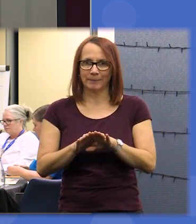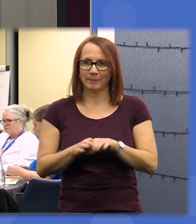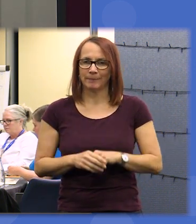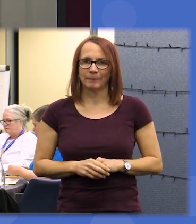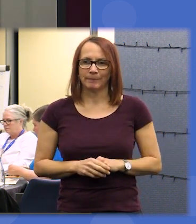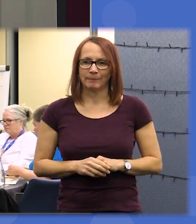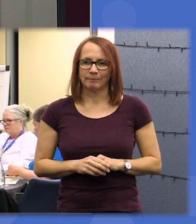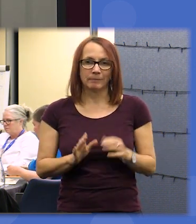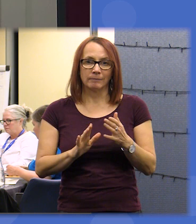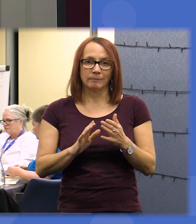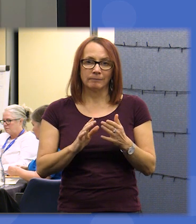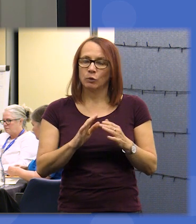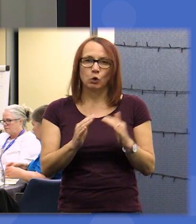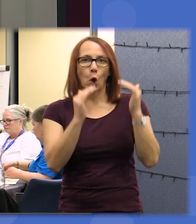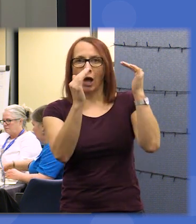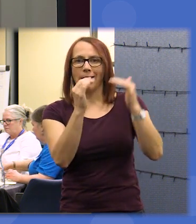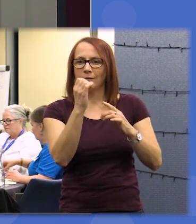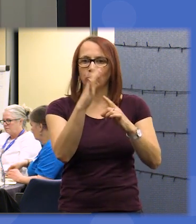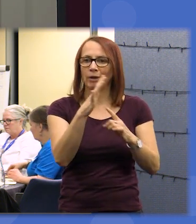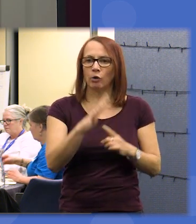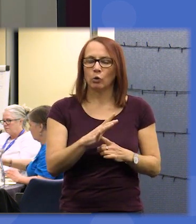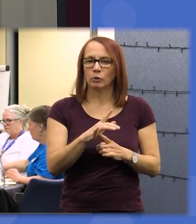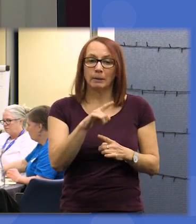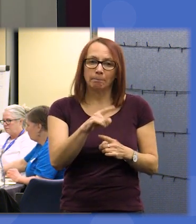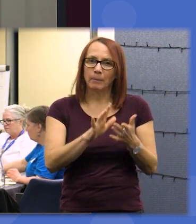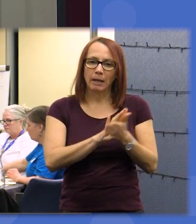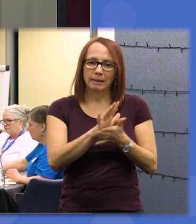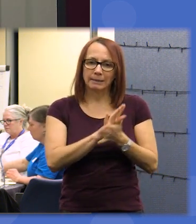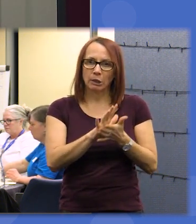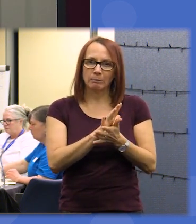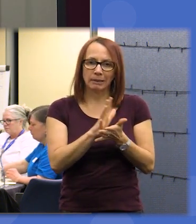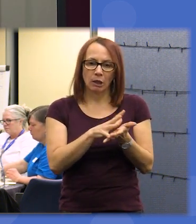into that high priority pile it doesn't mean that that statement is lost as we